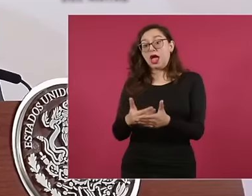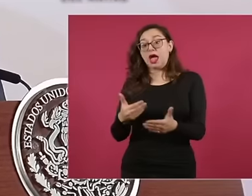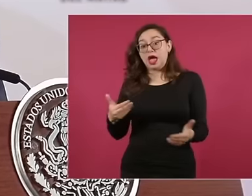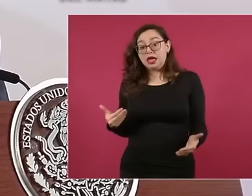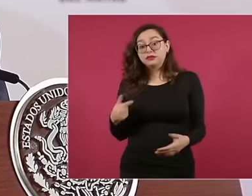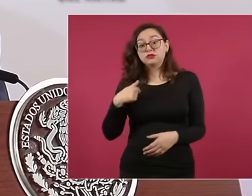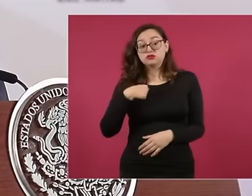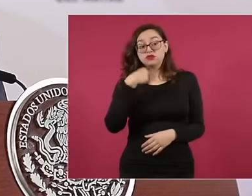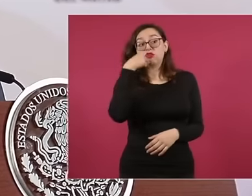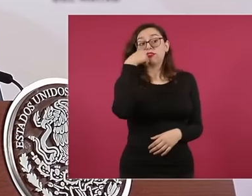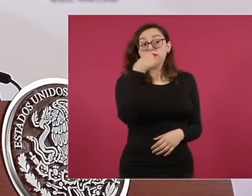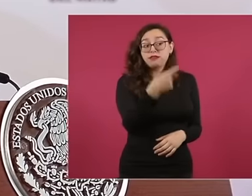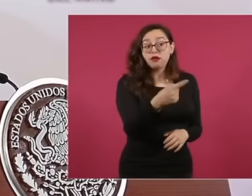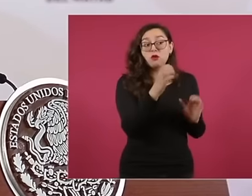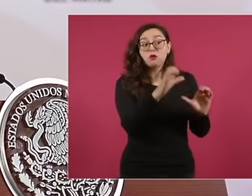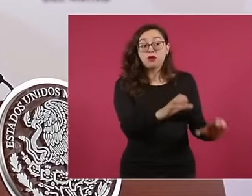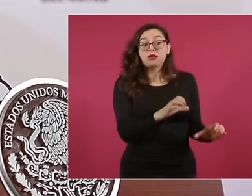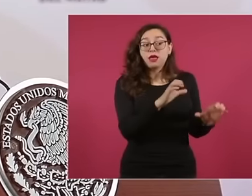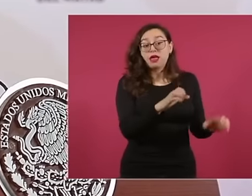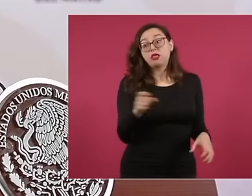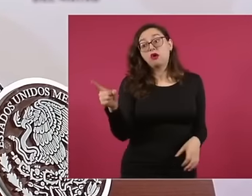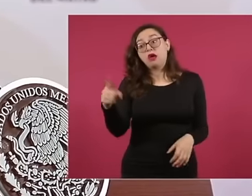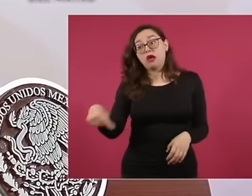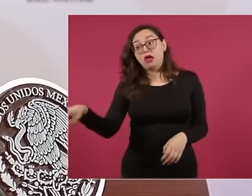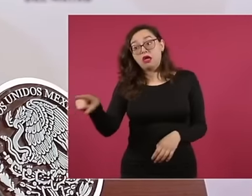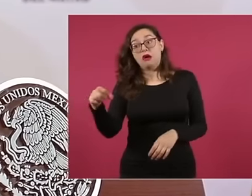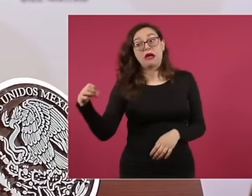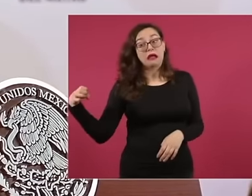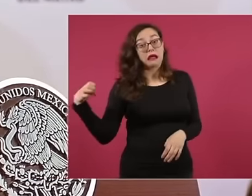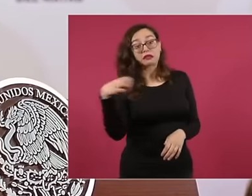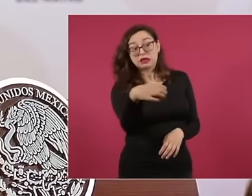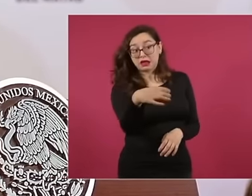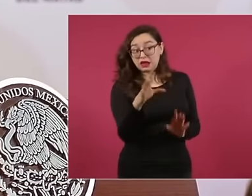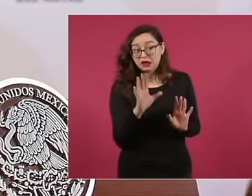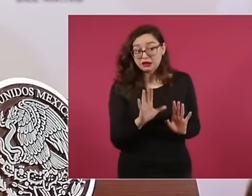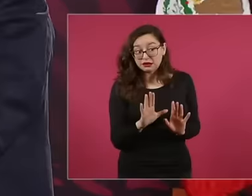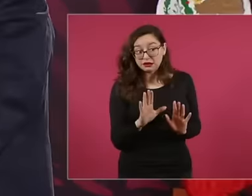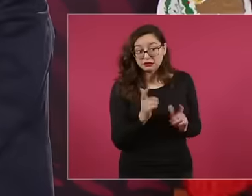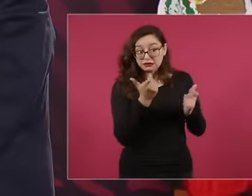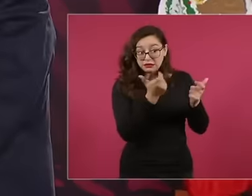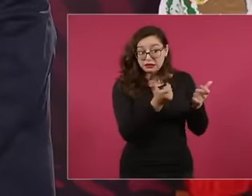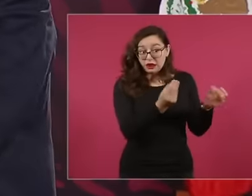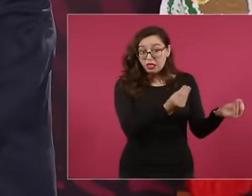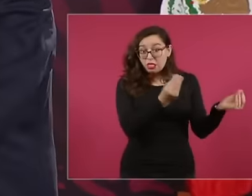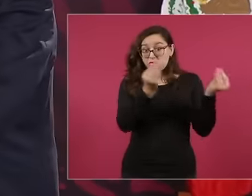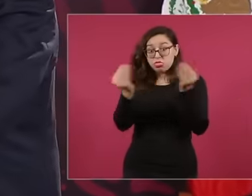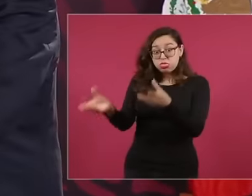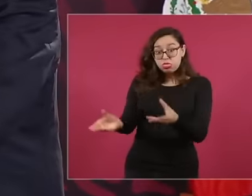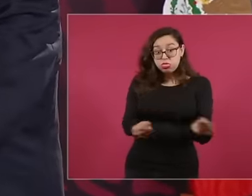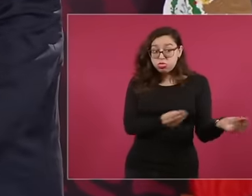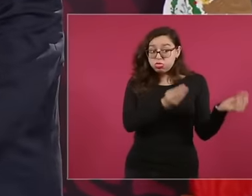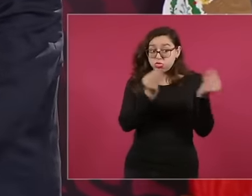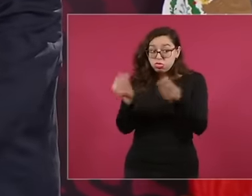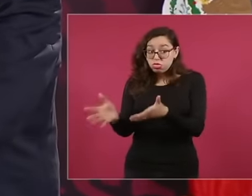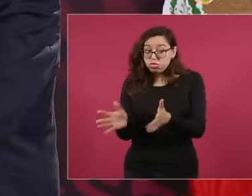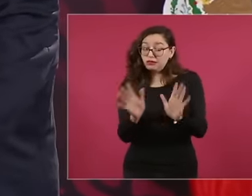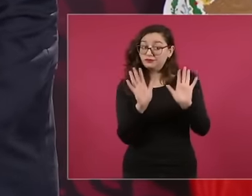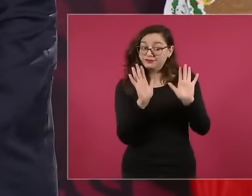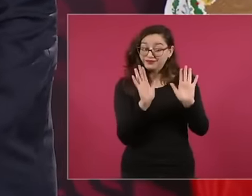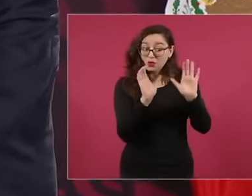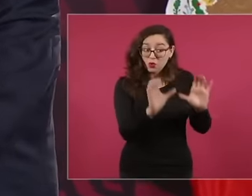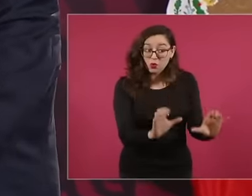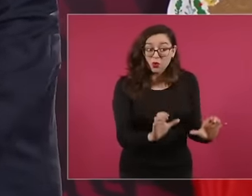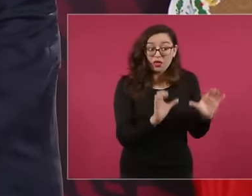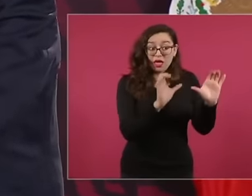scam them and people don't want to. Corruption